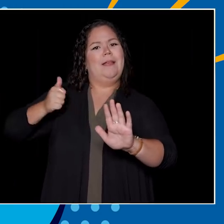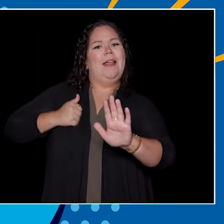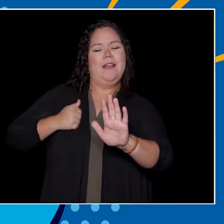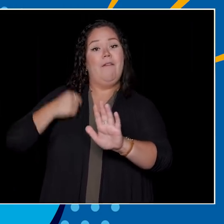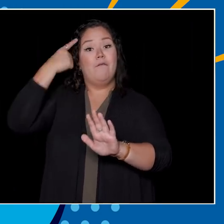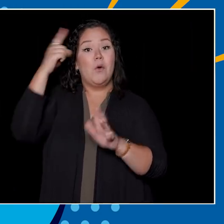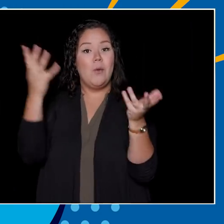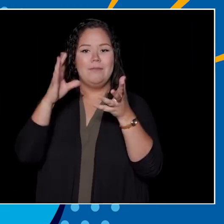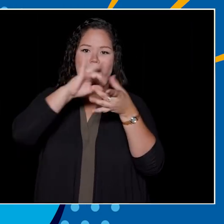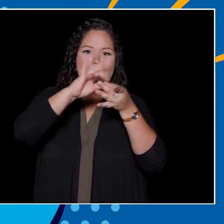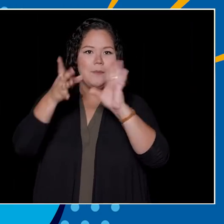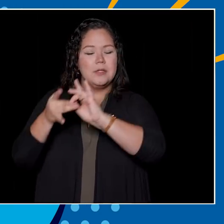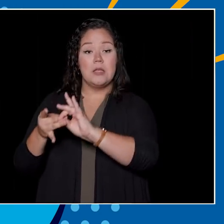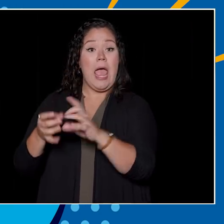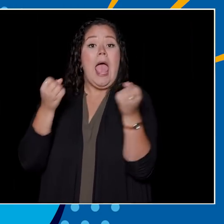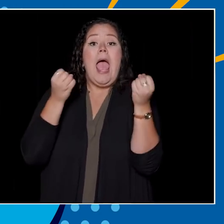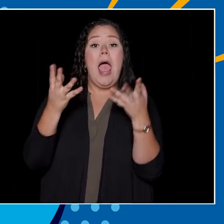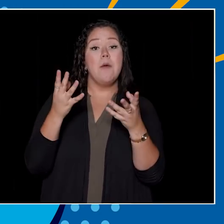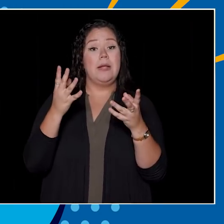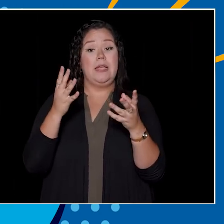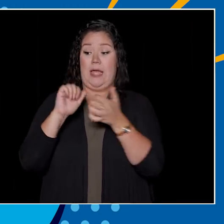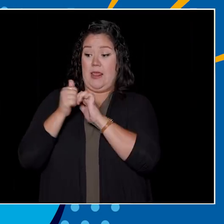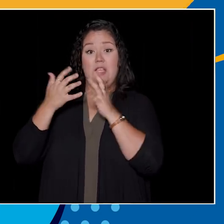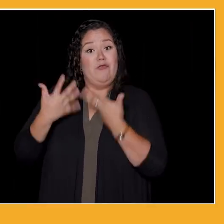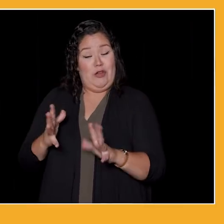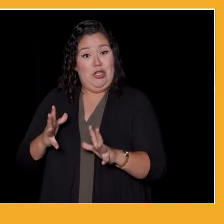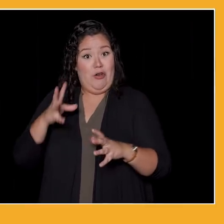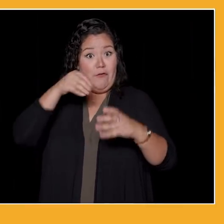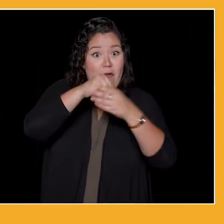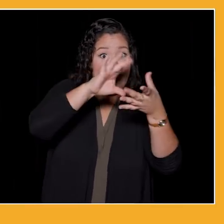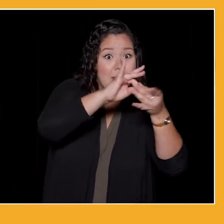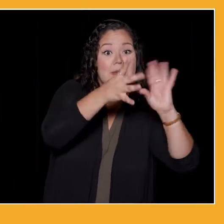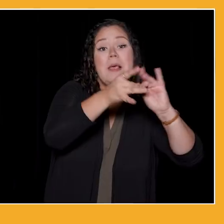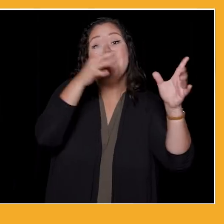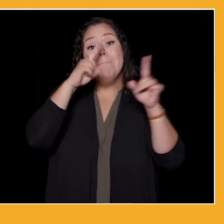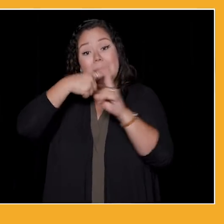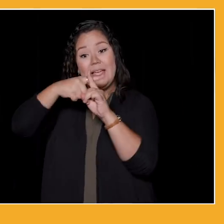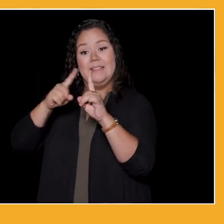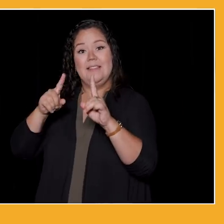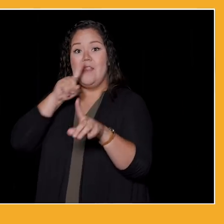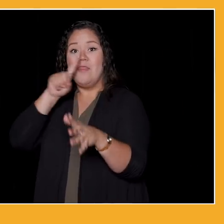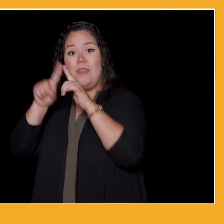How many Olympians also represented the UBC Thunderbirds? Is it A, zero, B, 35,